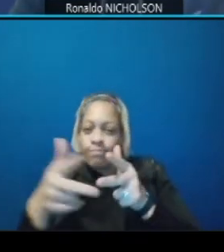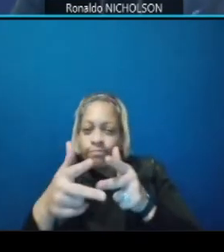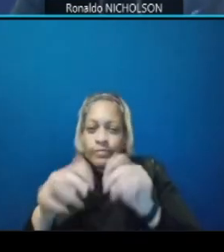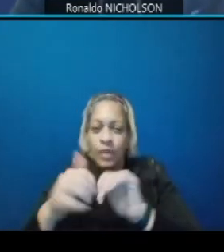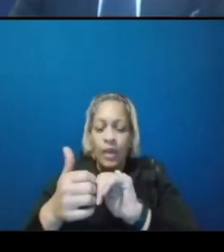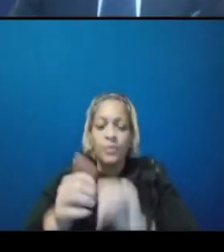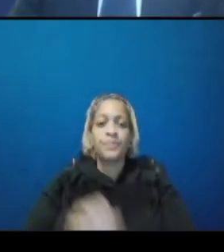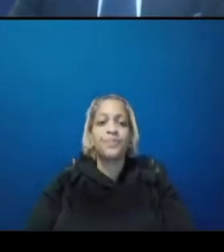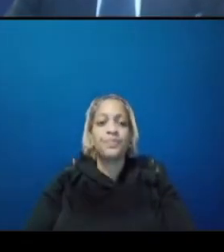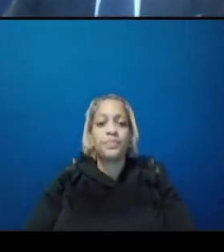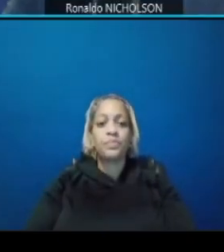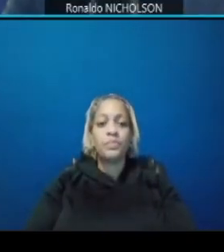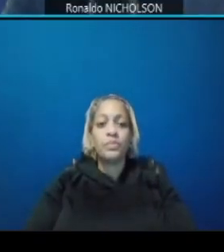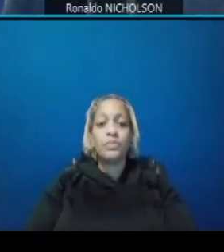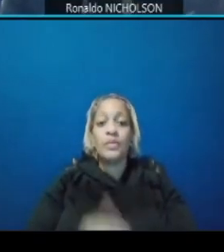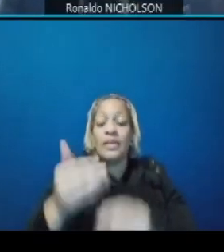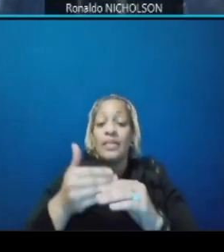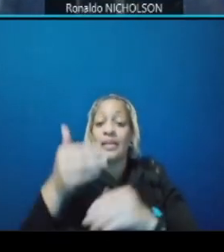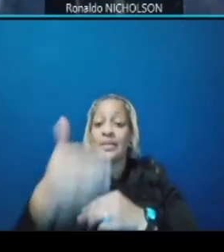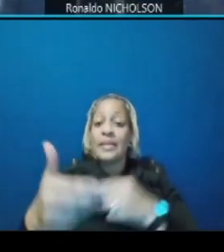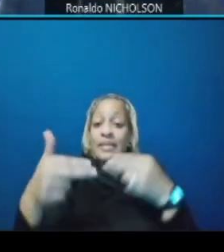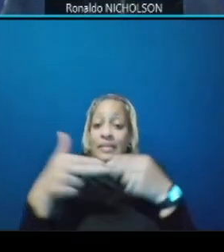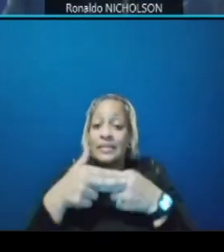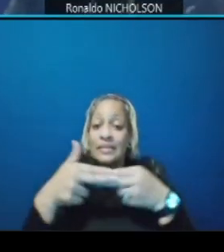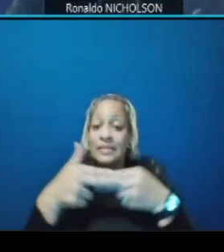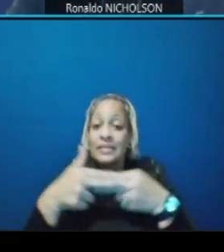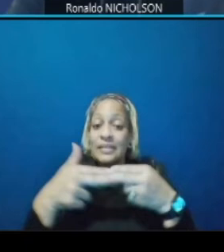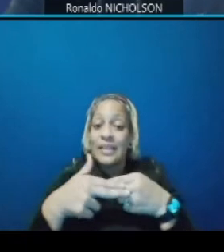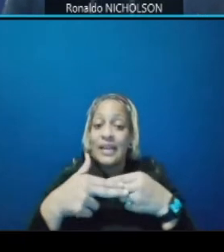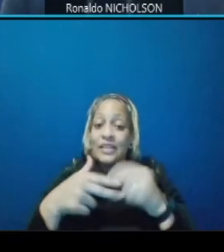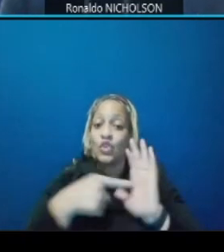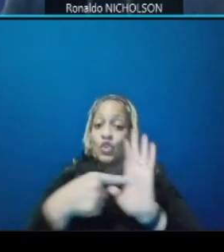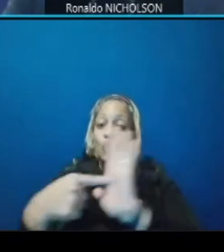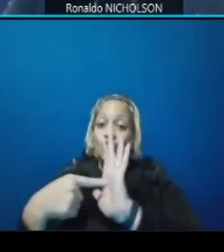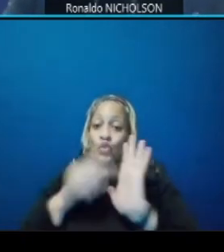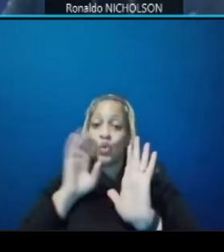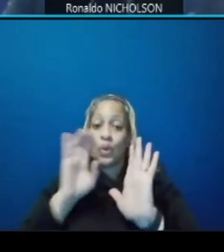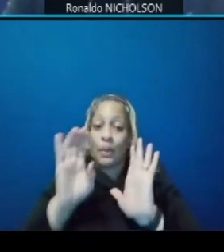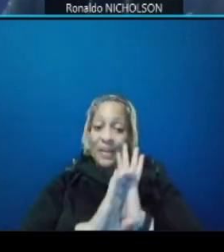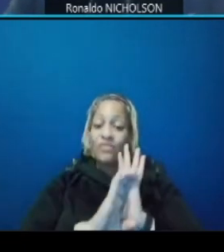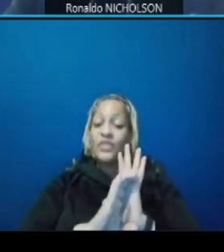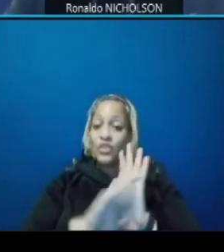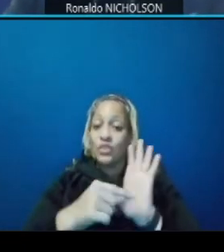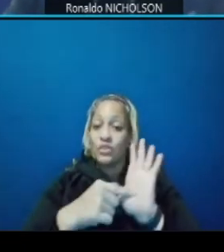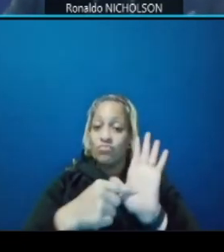the next couple of slides so slow shows graphically some renderings of the